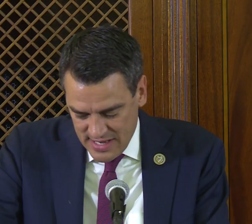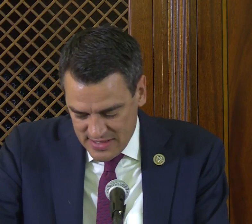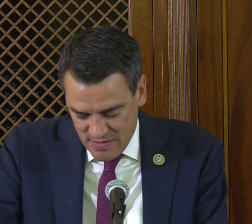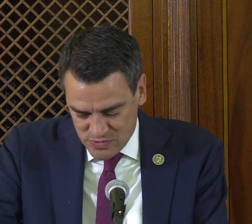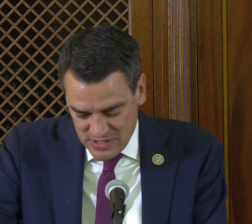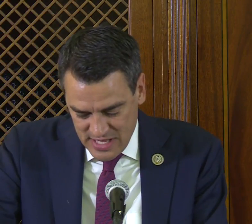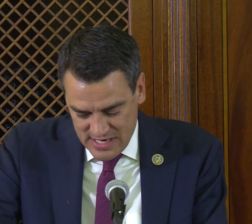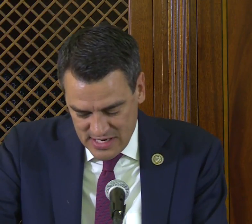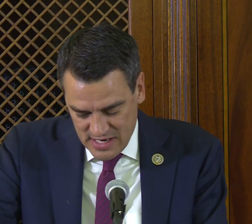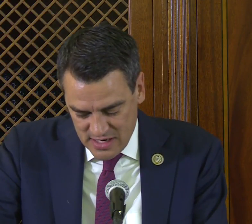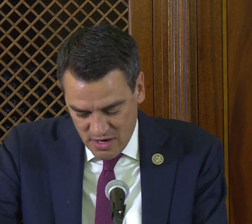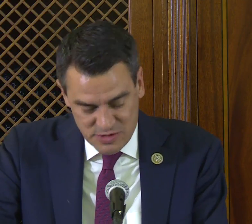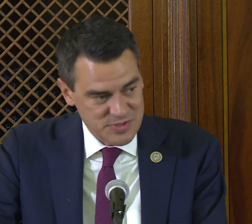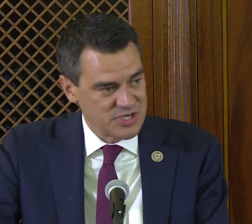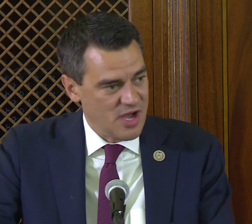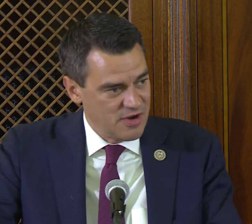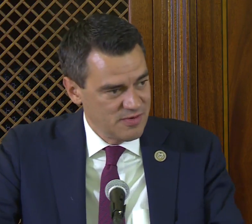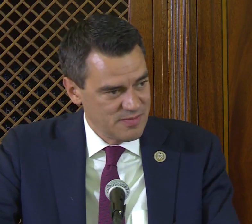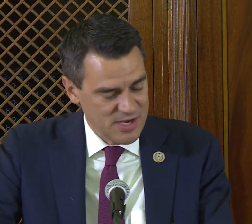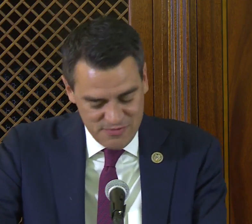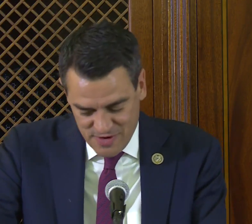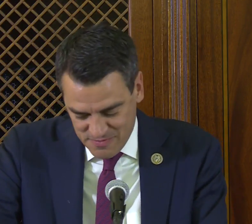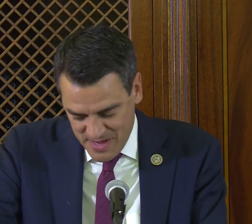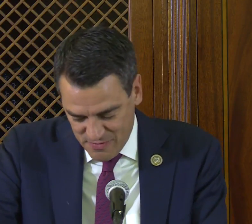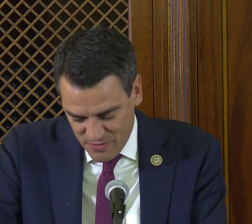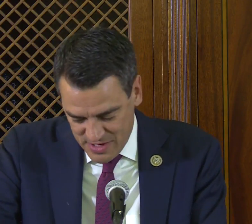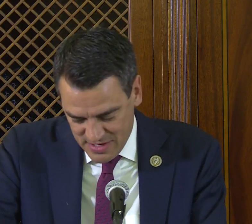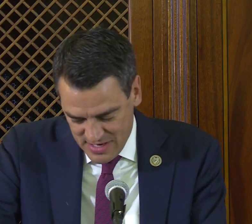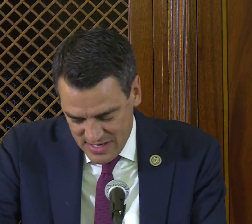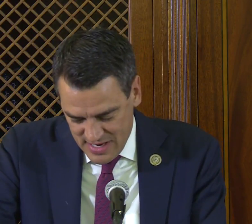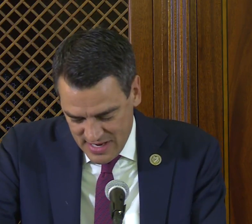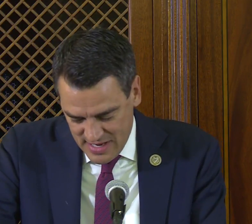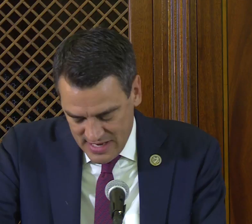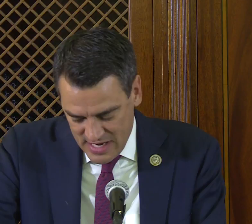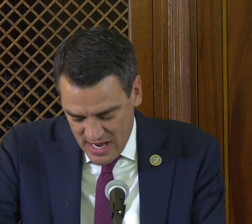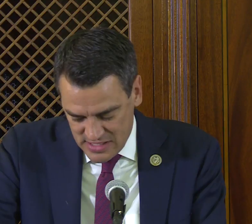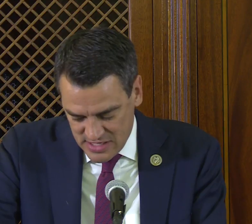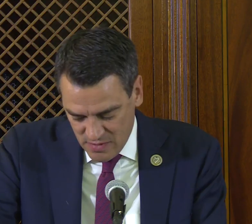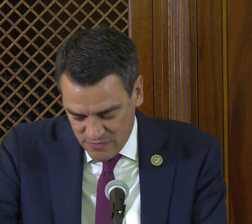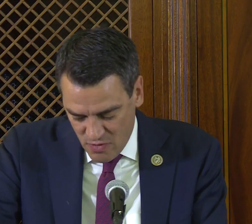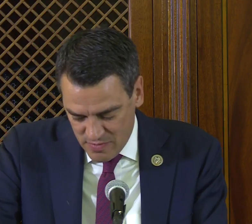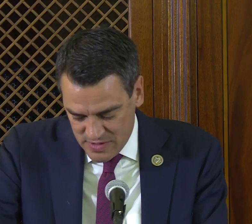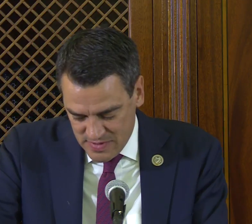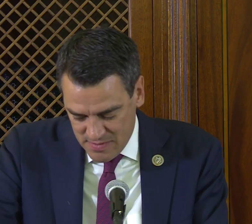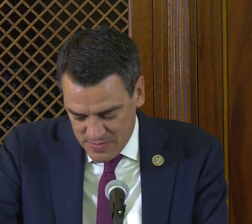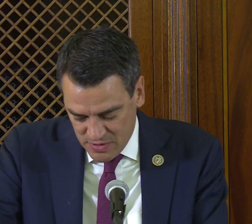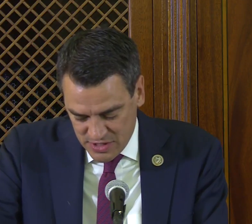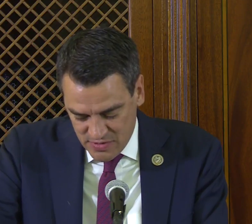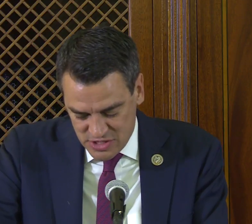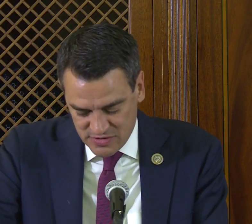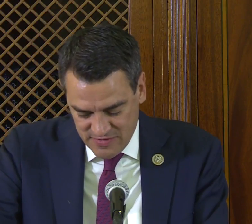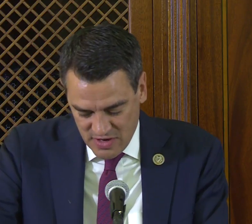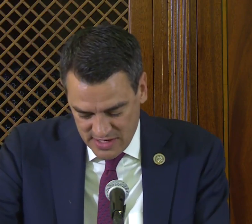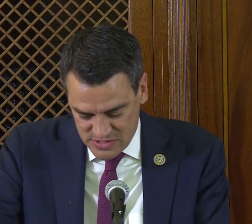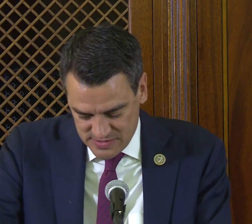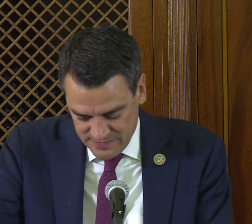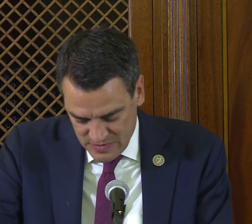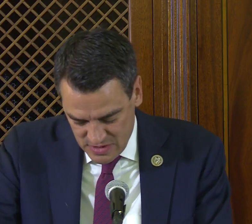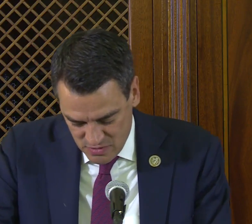that was what led Congressman Takano, my good friend from California, and I to help form and build the Congressional Deaf Caucus.